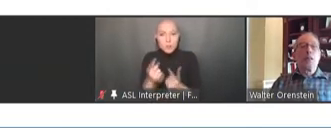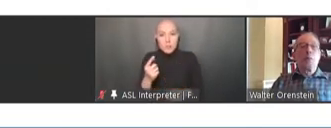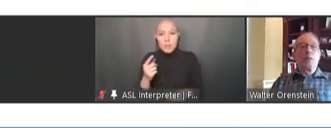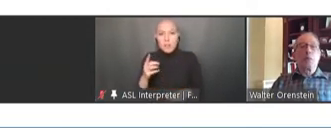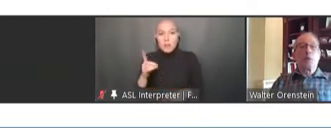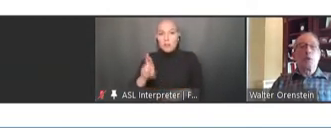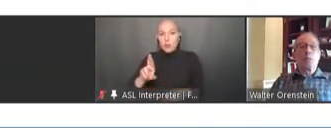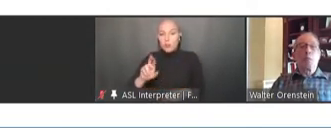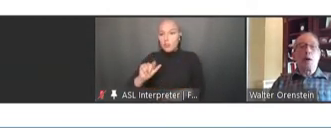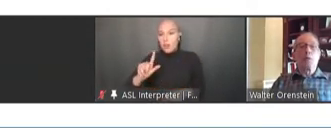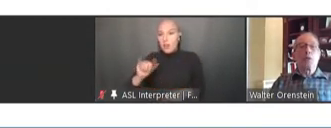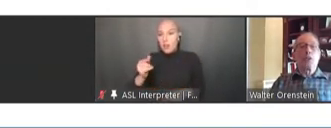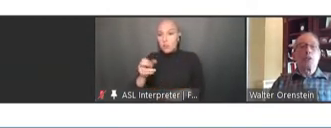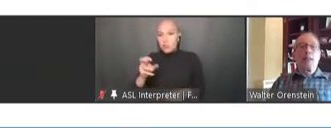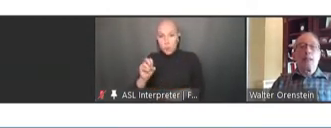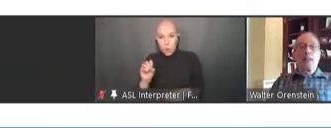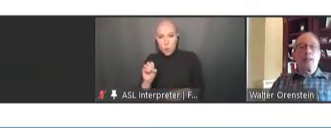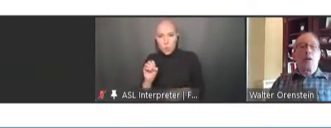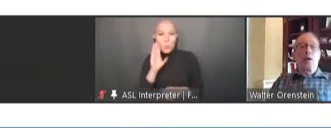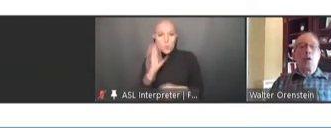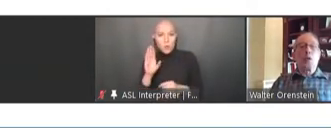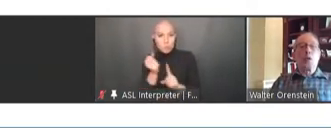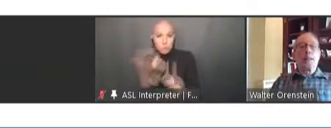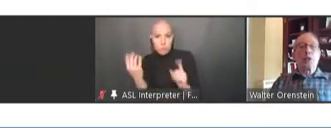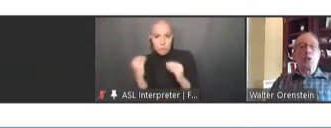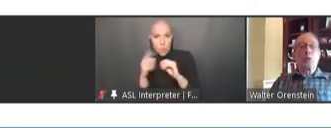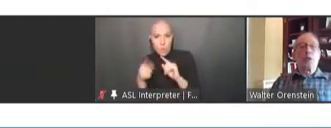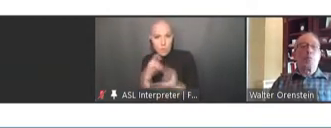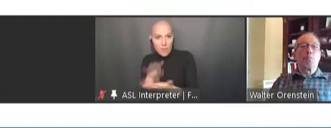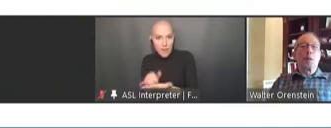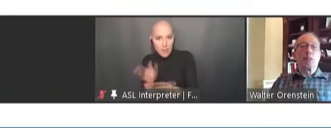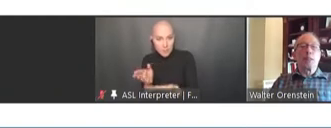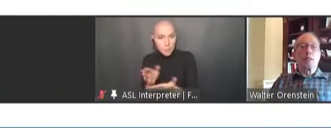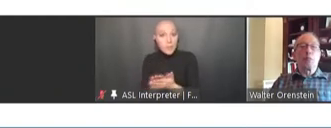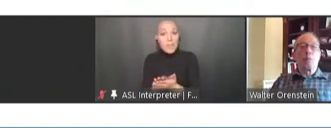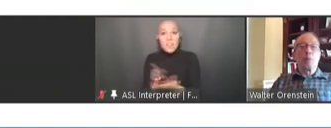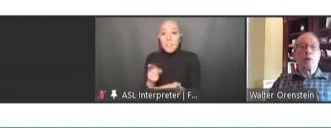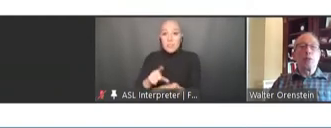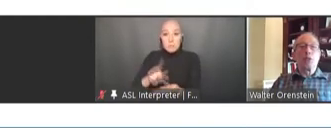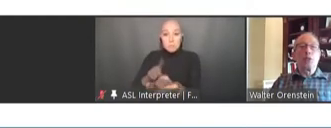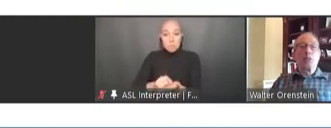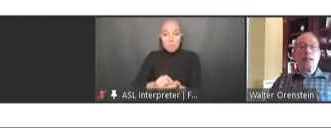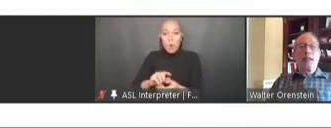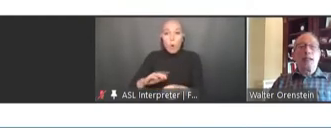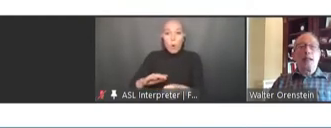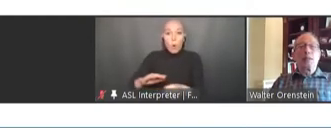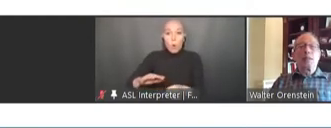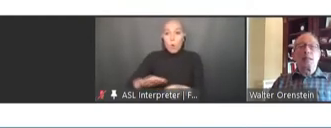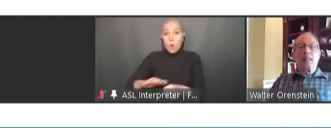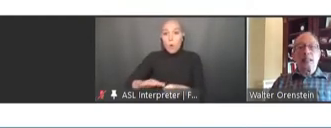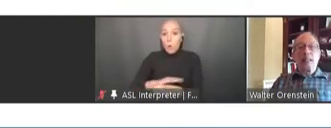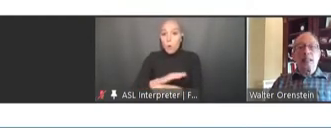But this was published in a whole issue of Public Health Reports. And again,